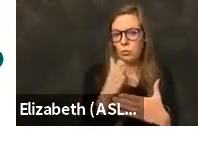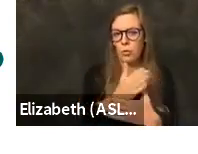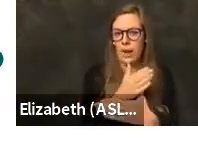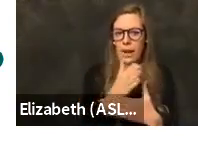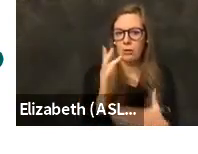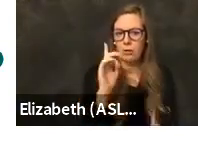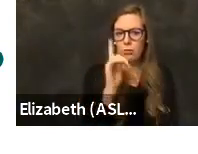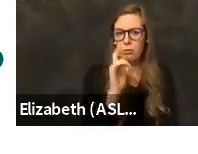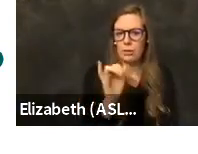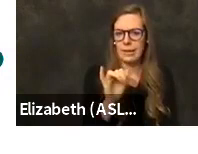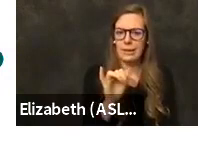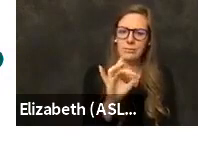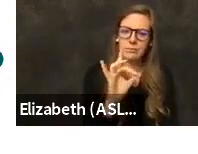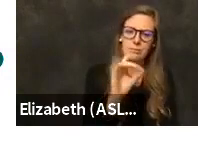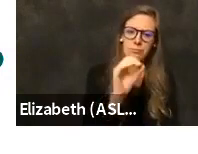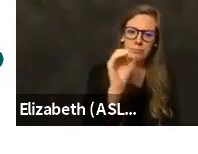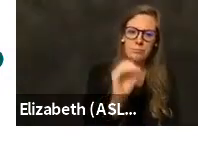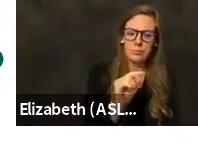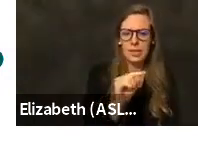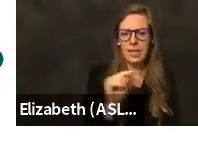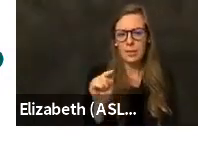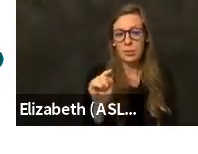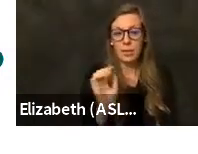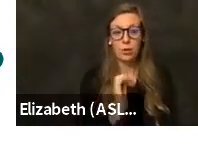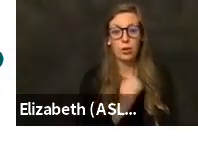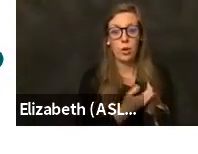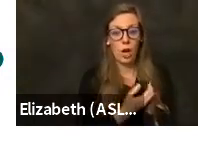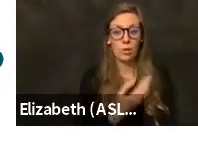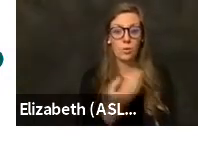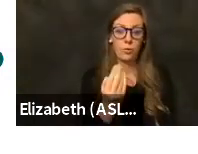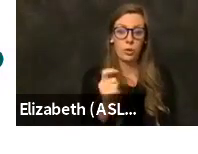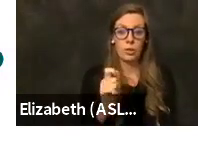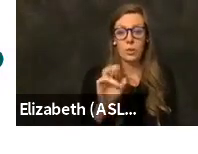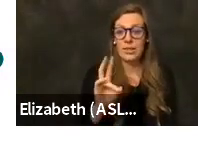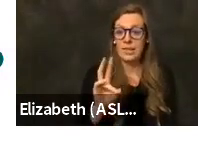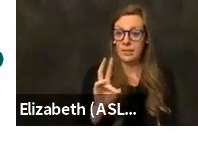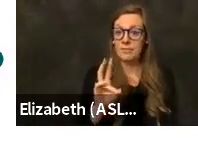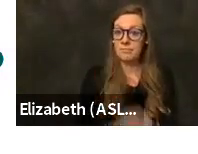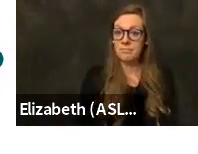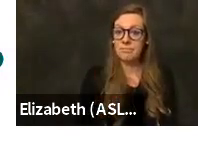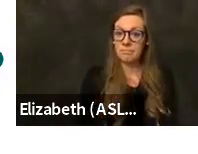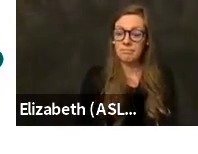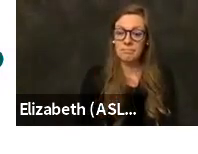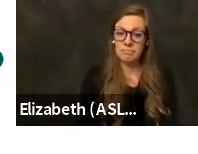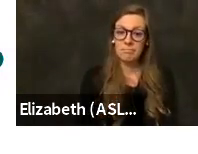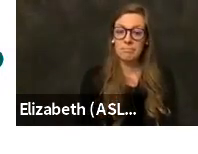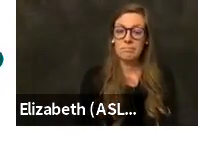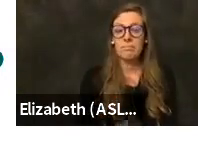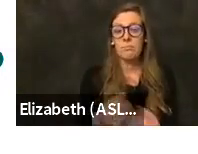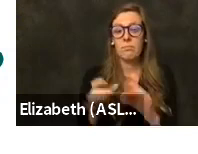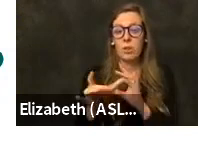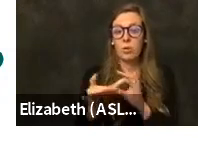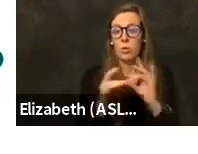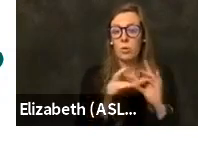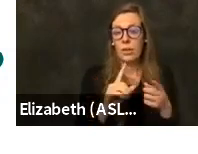from eight percent to ours, which is fourteen point seven. So in relation to to many different